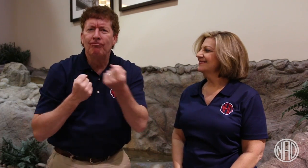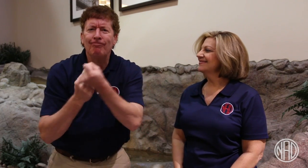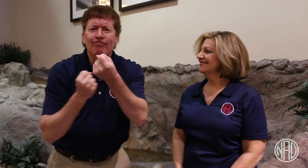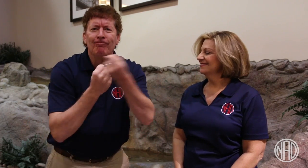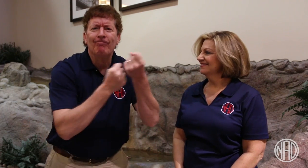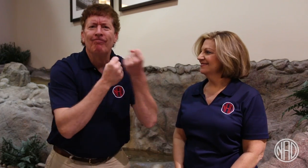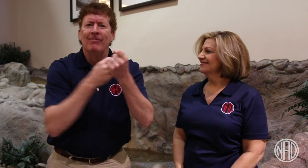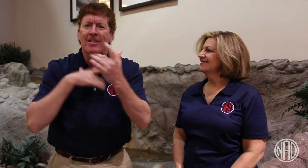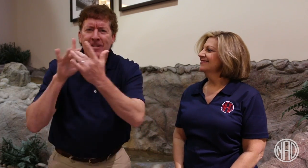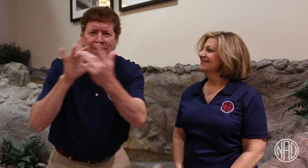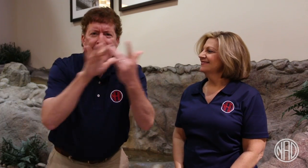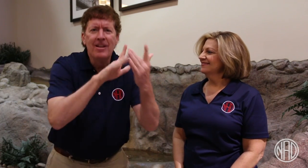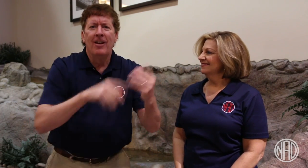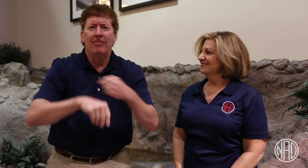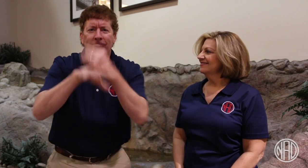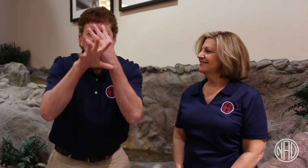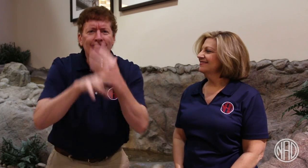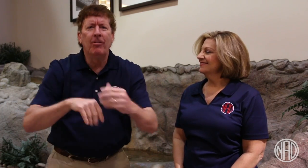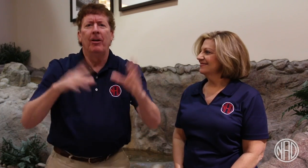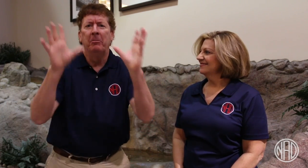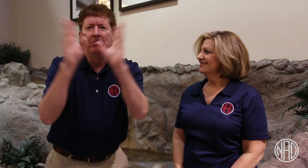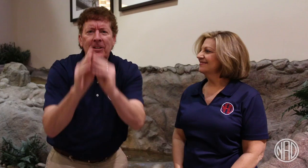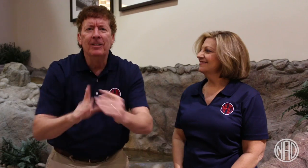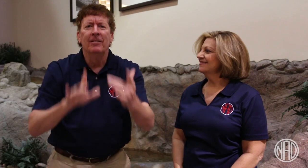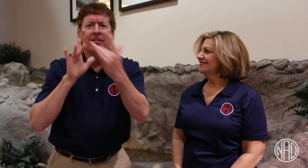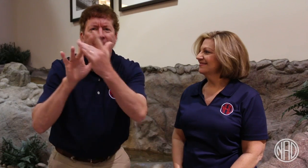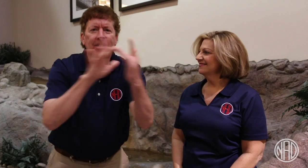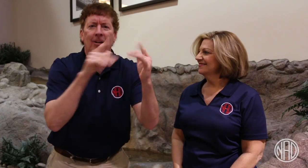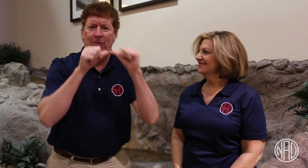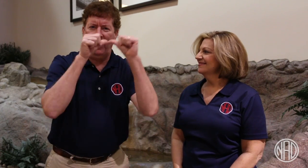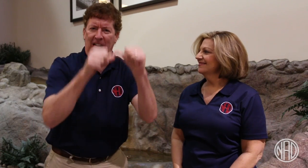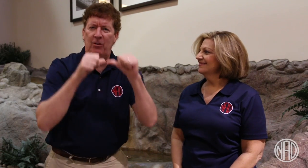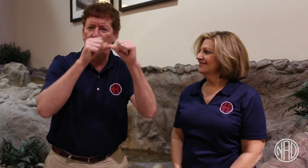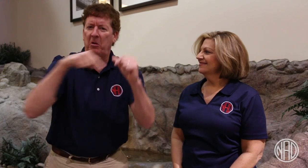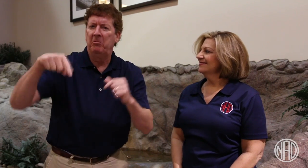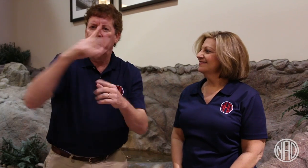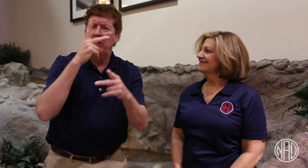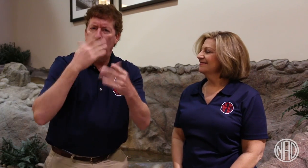Sherri and I continue our support through the monthly VP meetings.